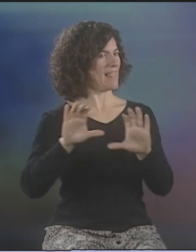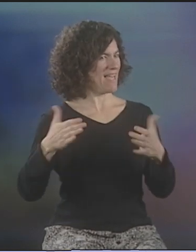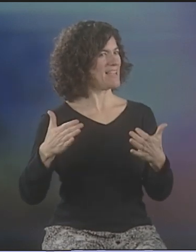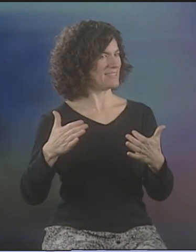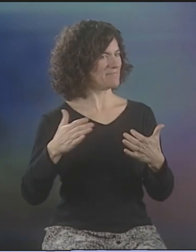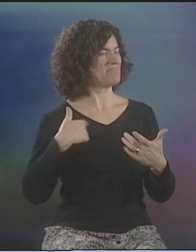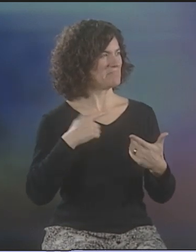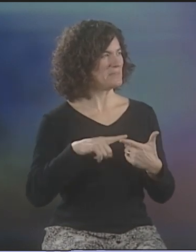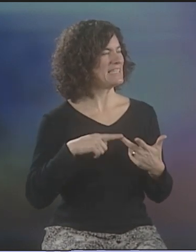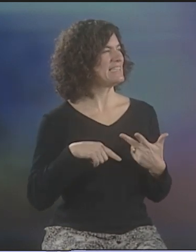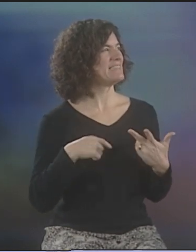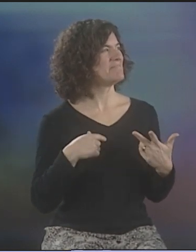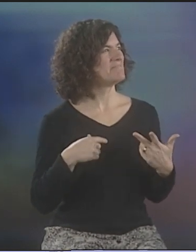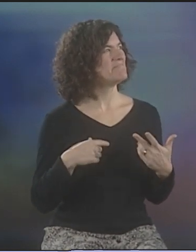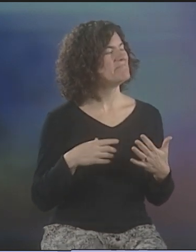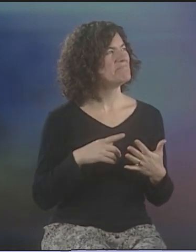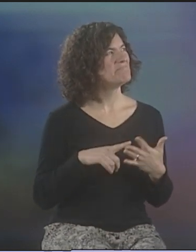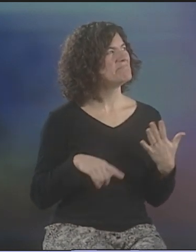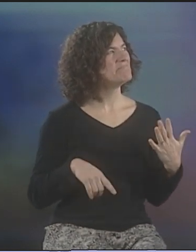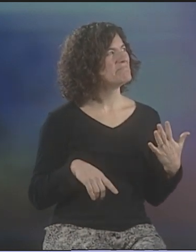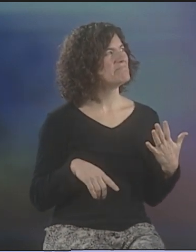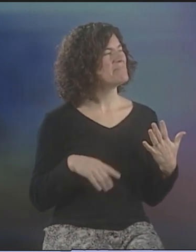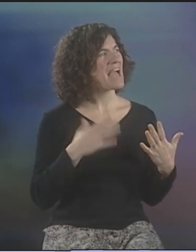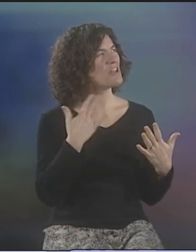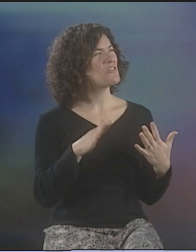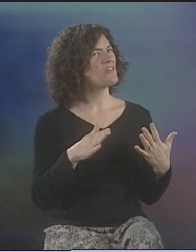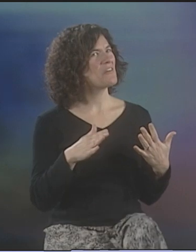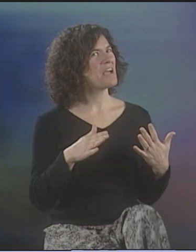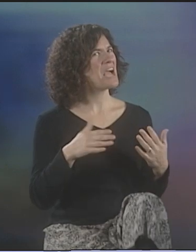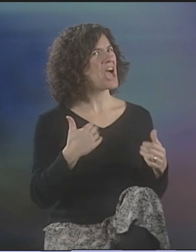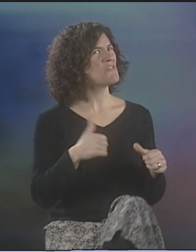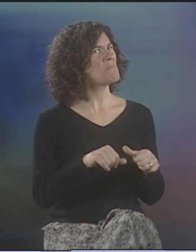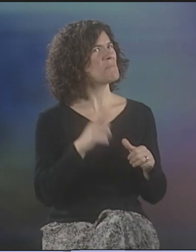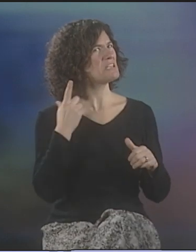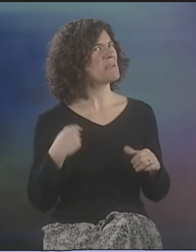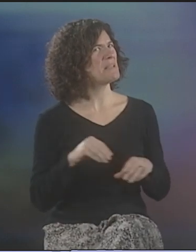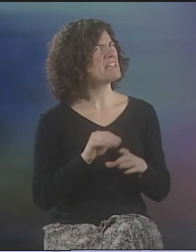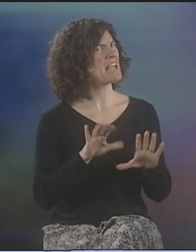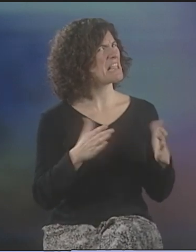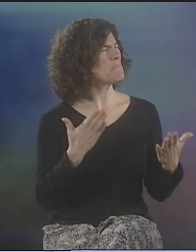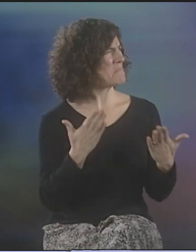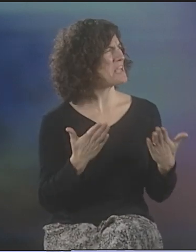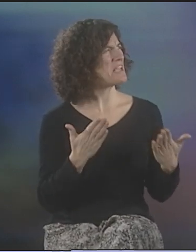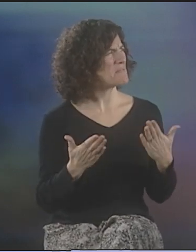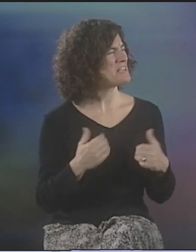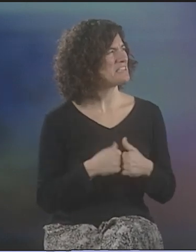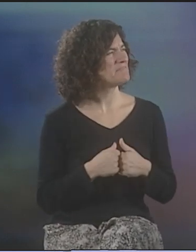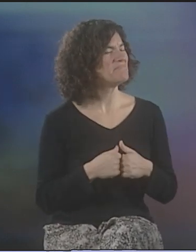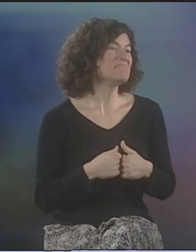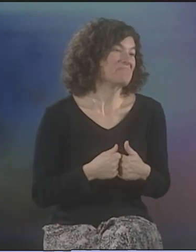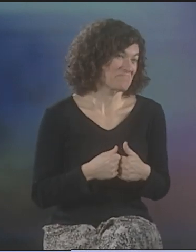AND I TOOK THAT CLASS. AND I DON'T KNOW, I'M TRYING TO REMEMBER IF DEBBIE WAS IN THAT CLASS. SHE MIGHT HAVE BEEN.